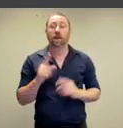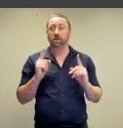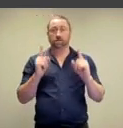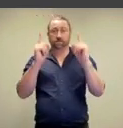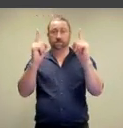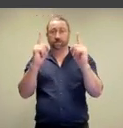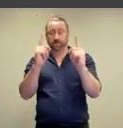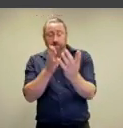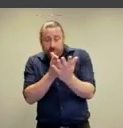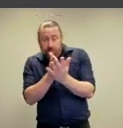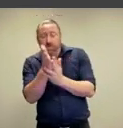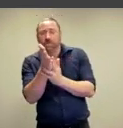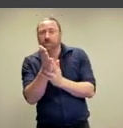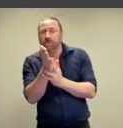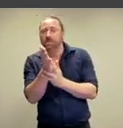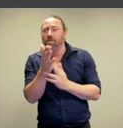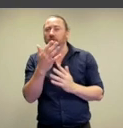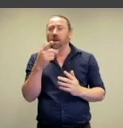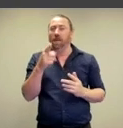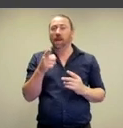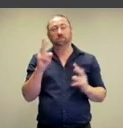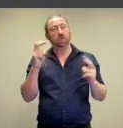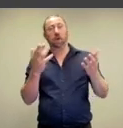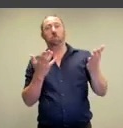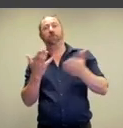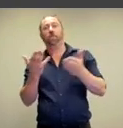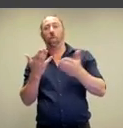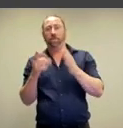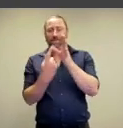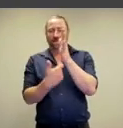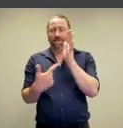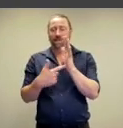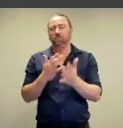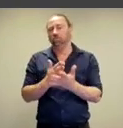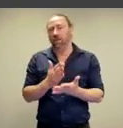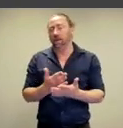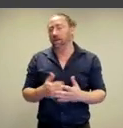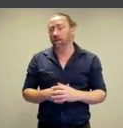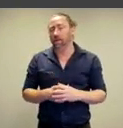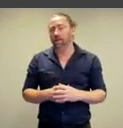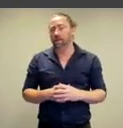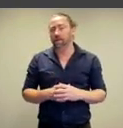This performance has all of the kind of